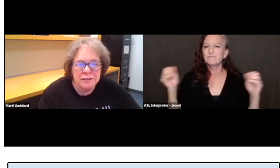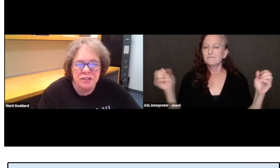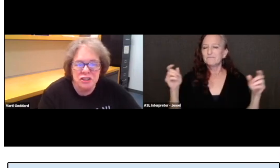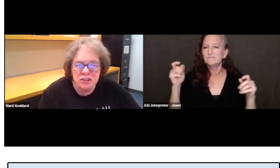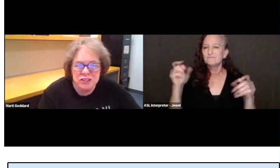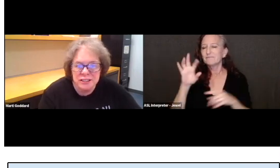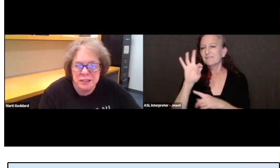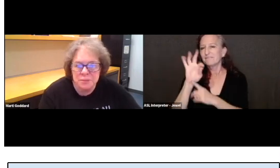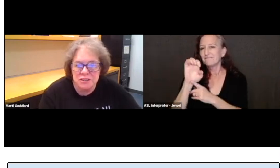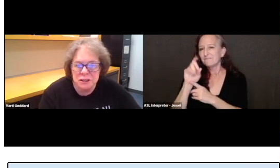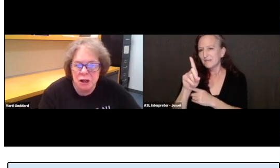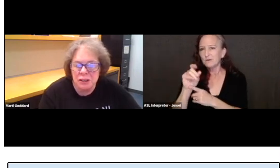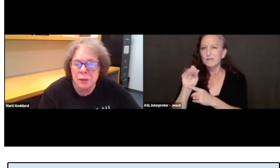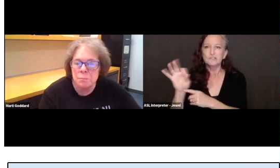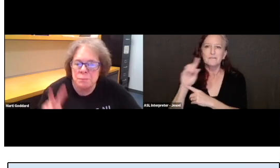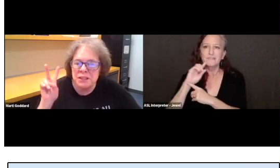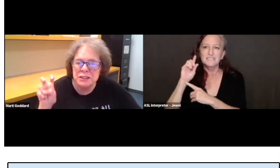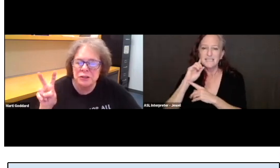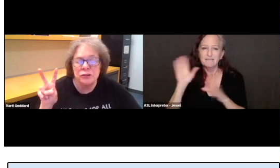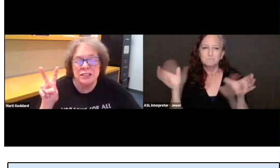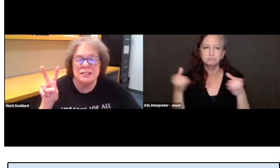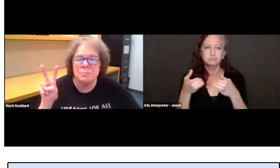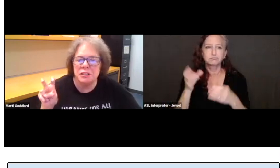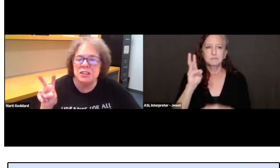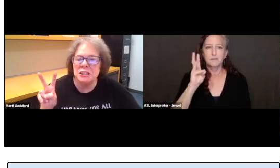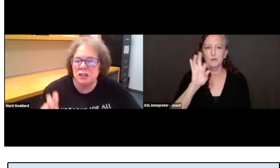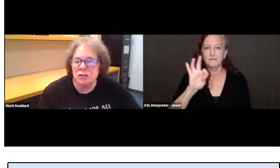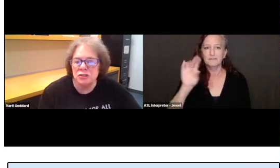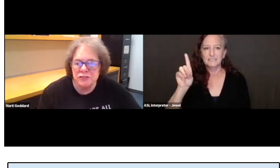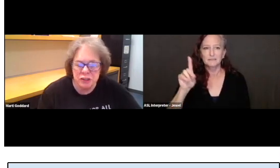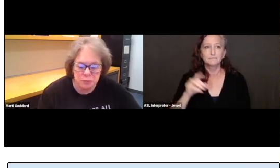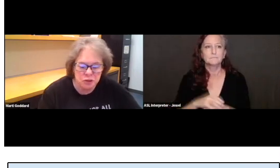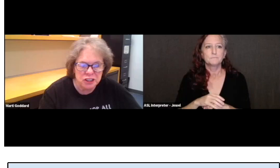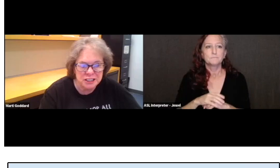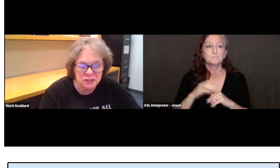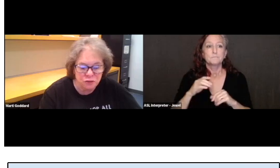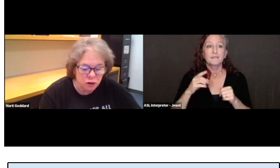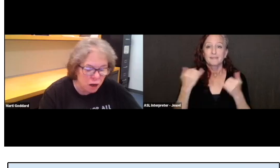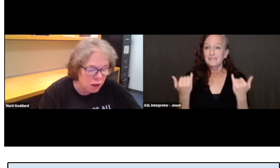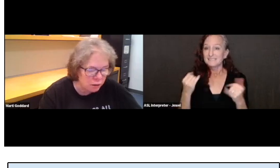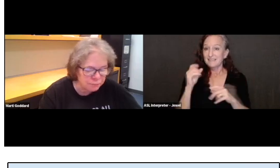This year's theme is called -- or is Building Inclusive Communities for All.